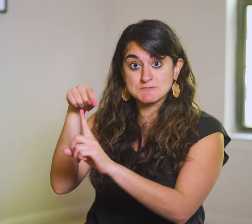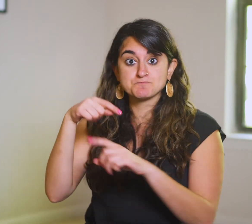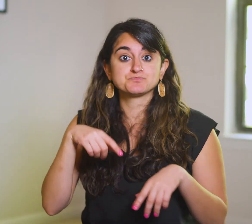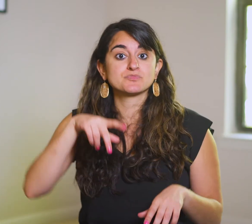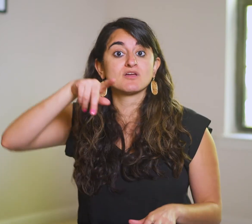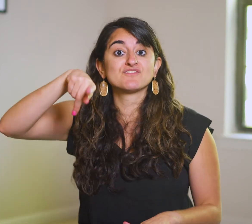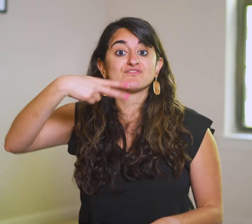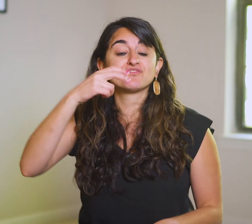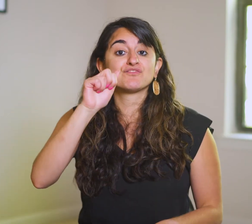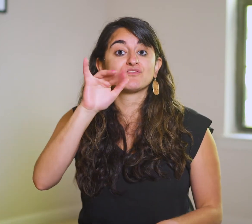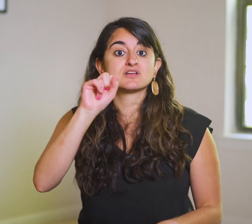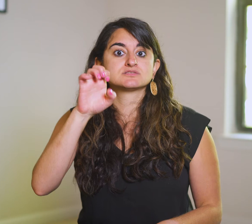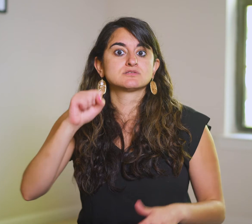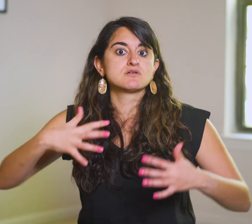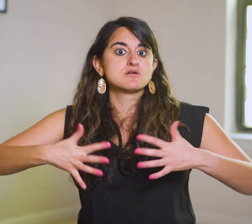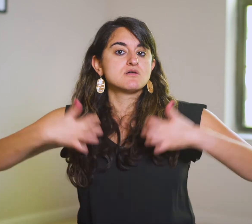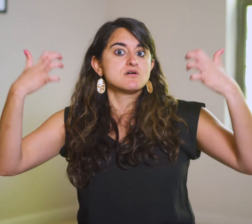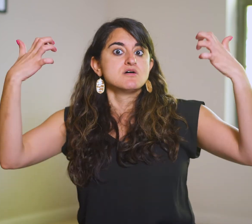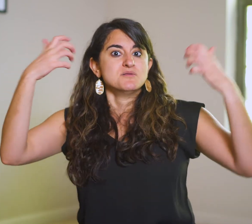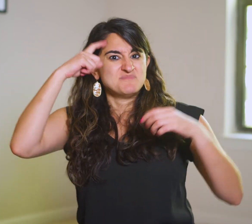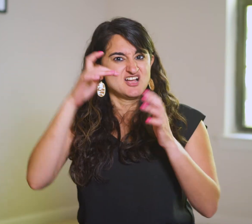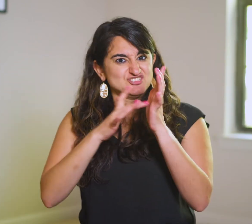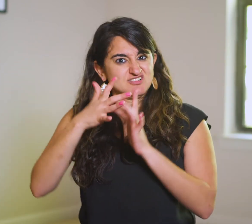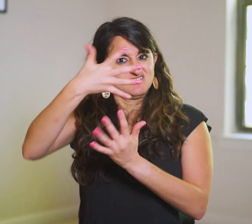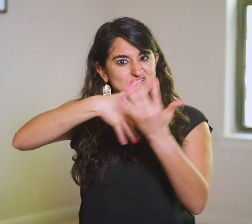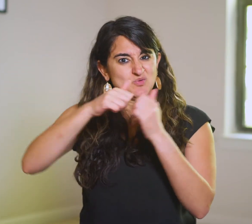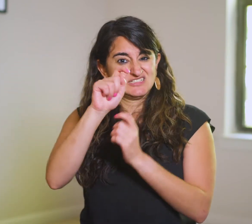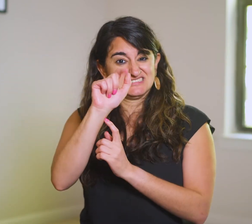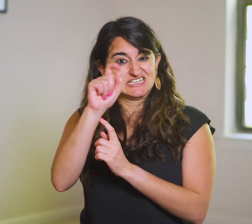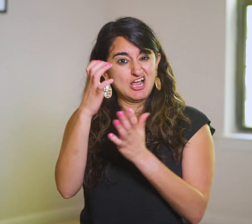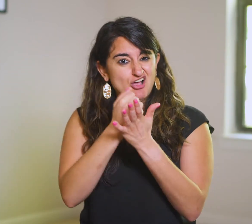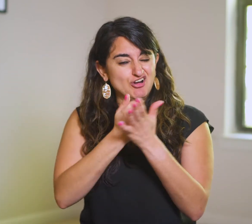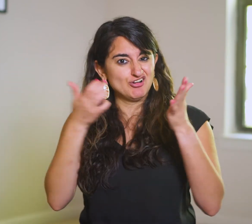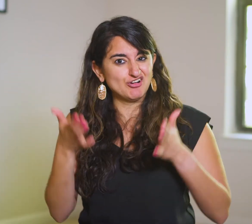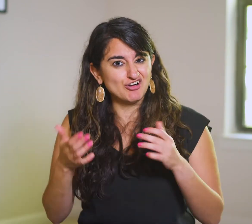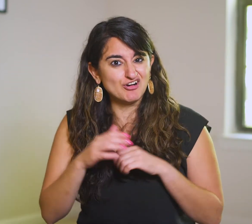the Pharisees are outraged that He’d keep company with a tax collector.